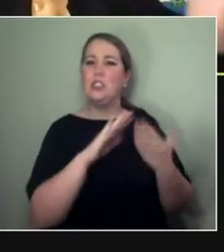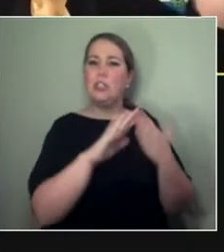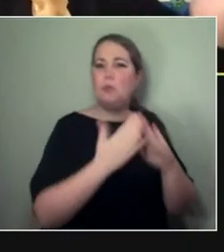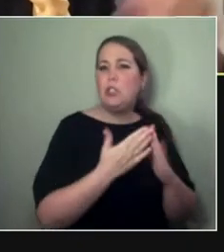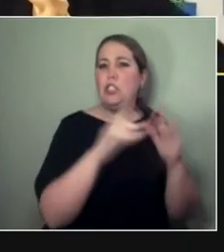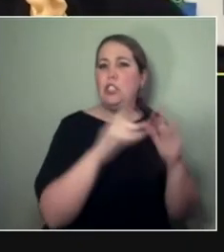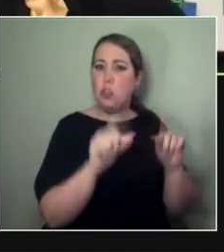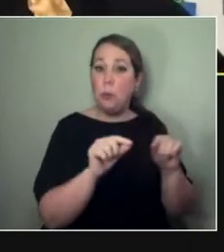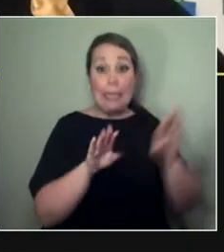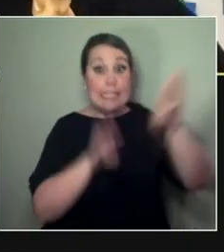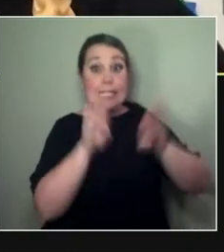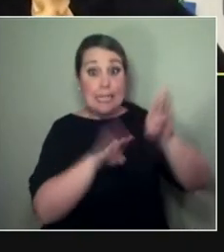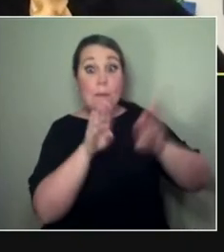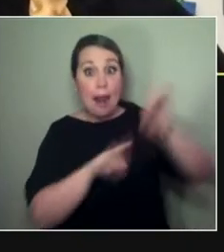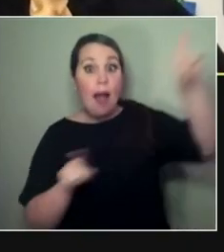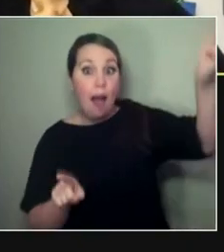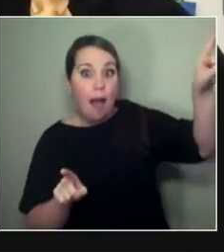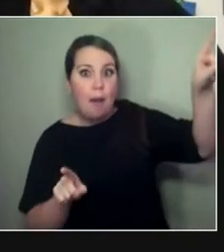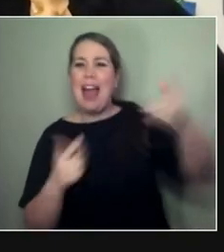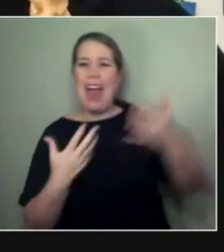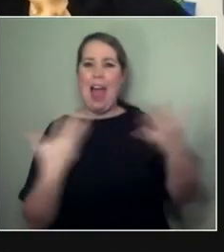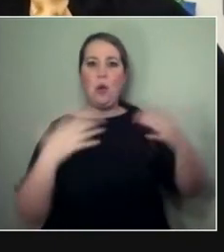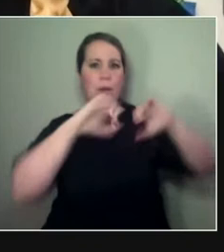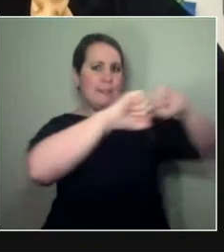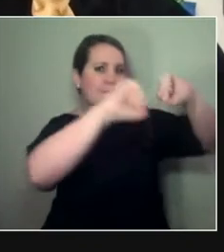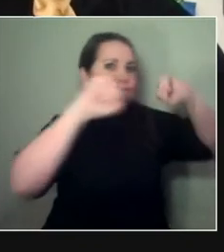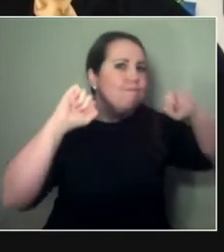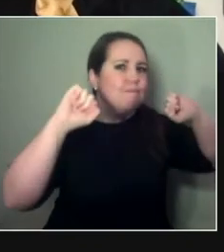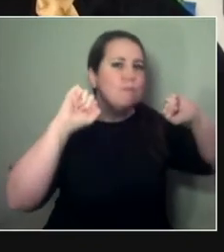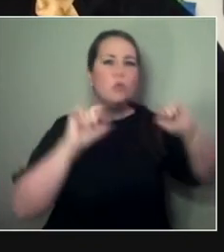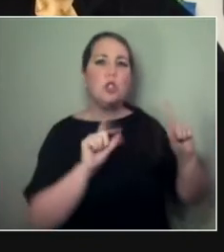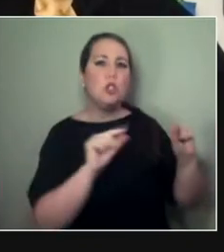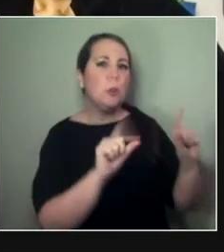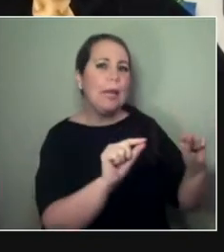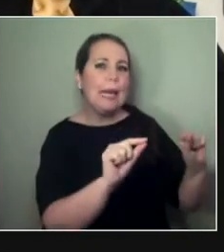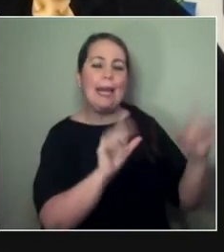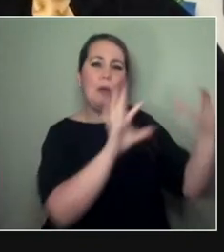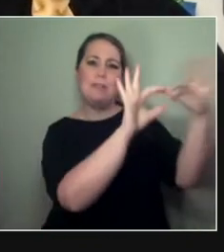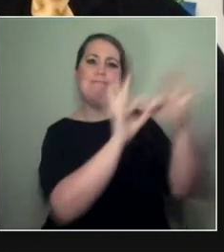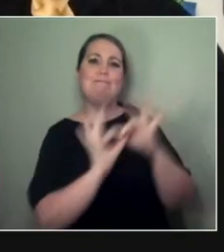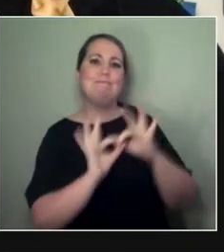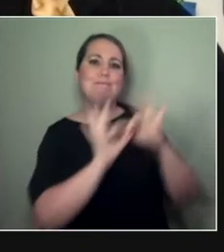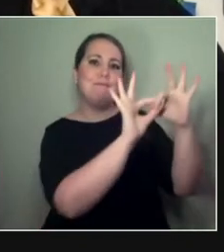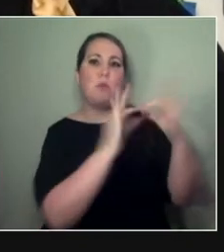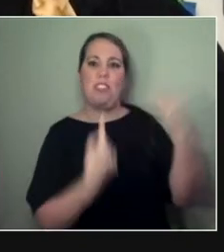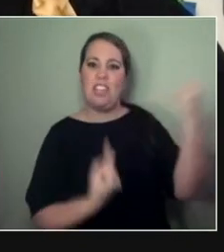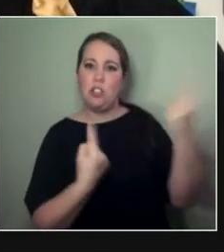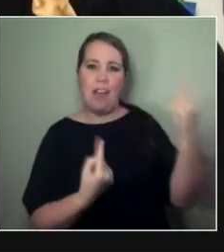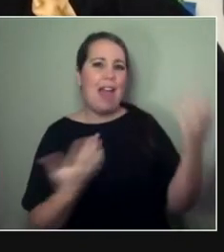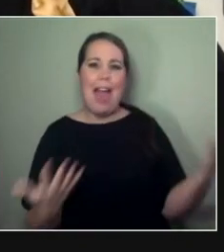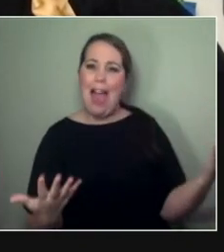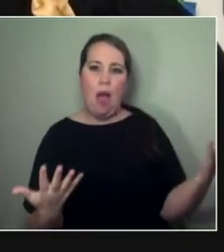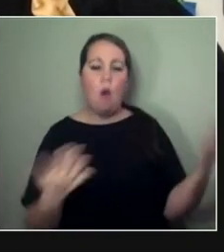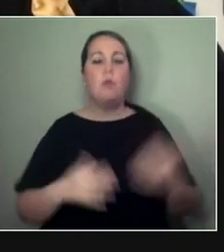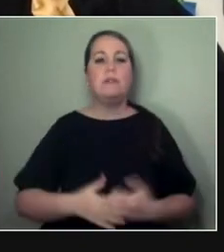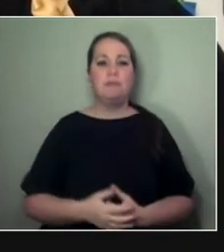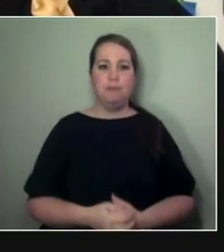'How do we know what people are up to?' Yeah, I mean, exactly that. Because everyone has been so focussed on—